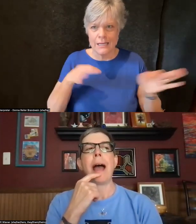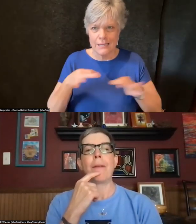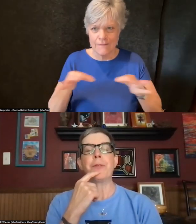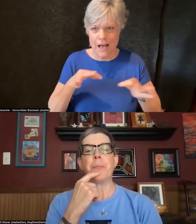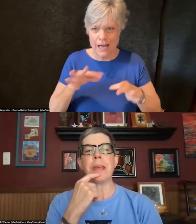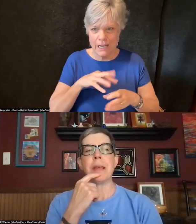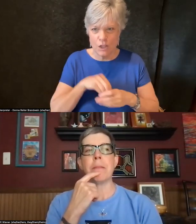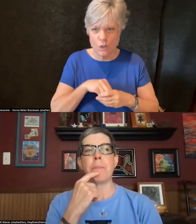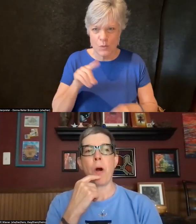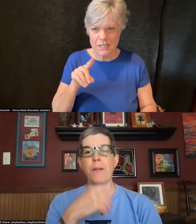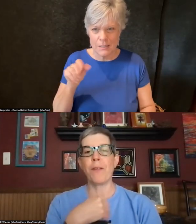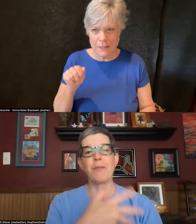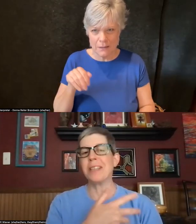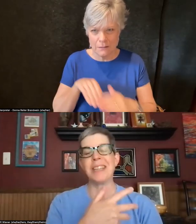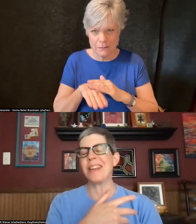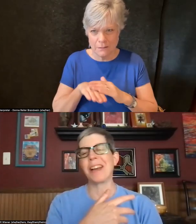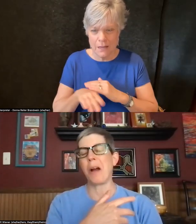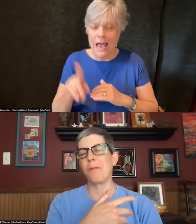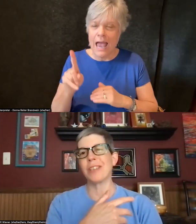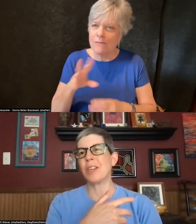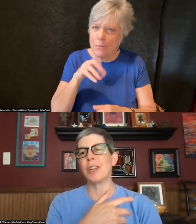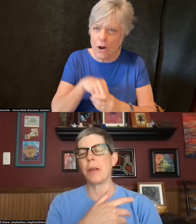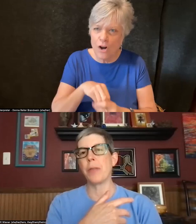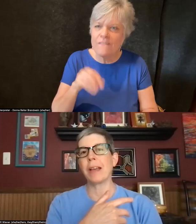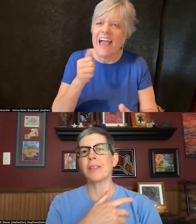have to be part of every DEI conversation, I think.